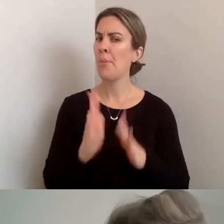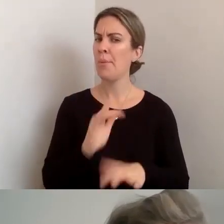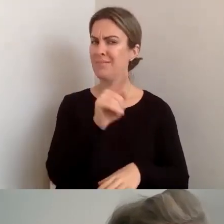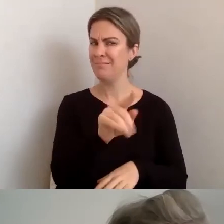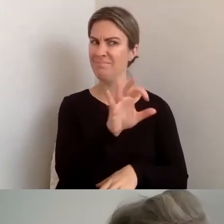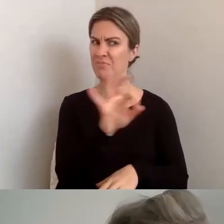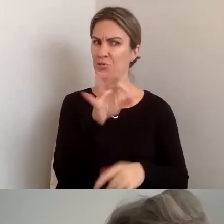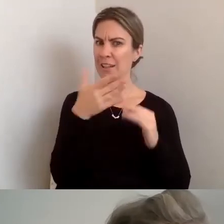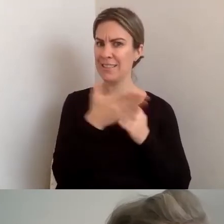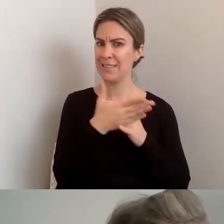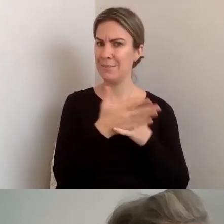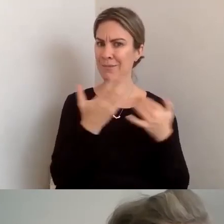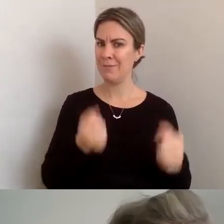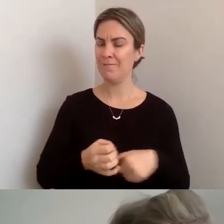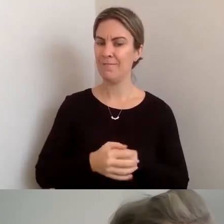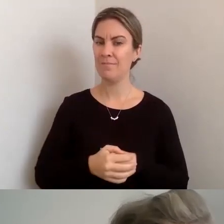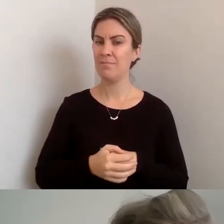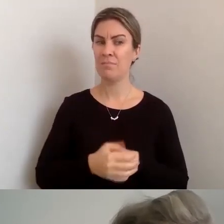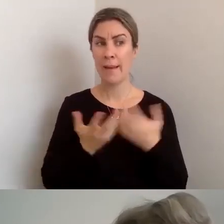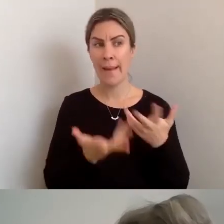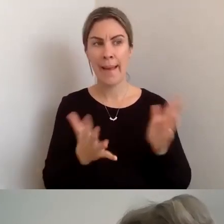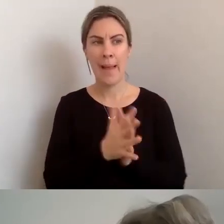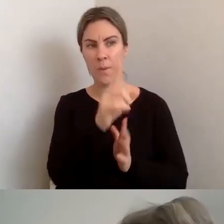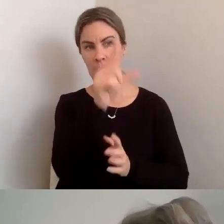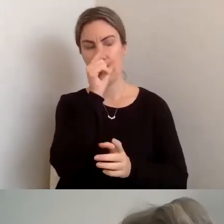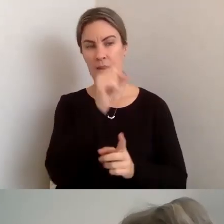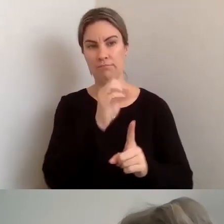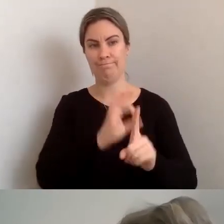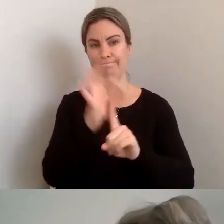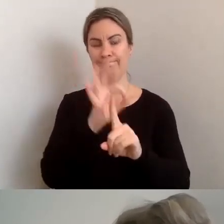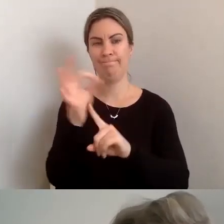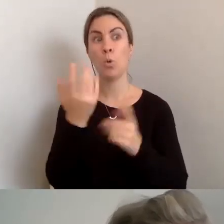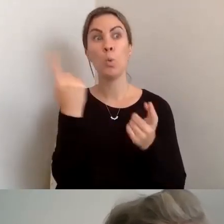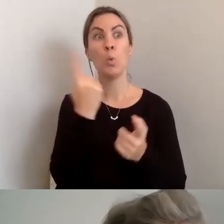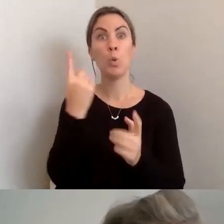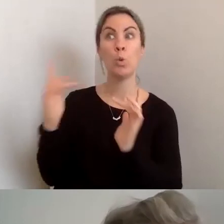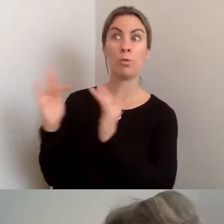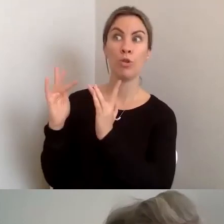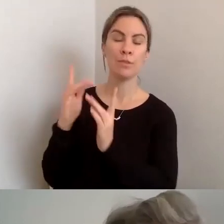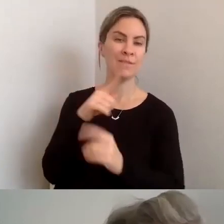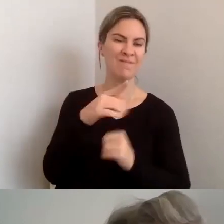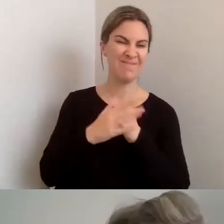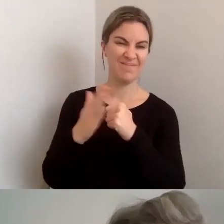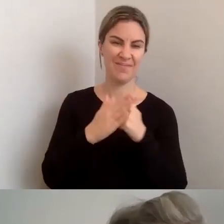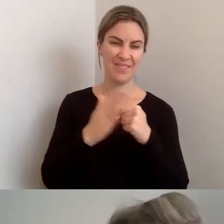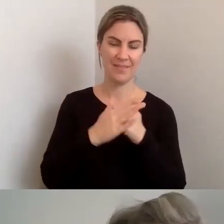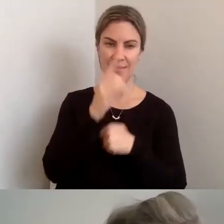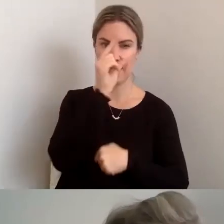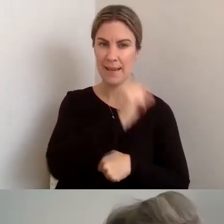accessible and what they need to do or who they need to speak to, or to have a look at accessibility.